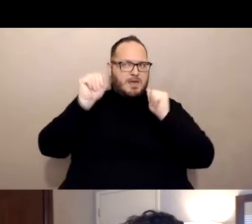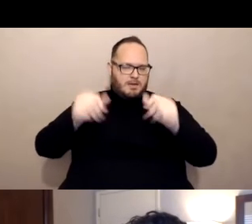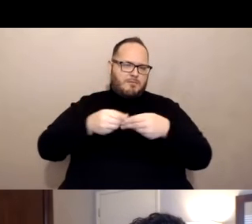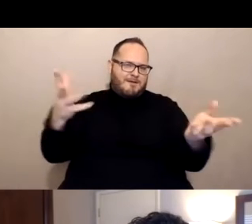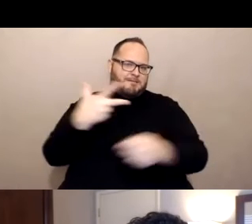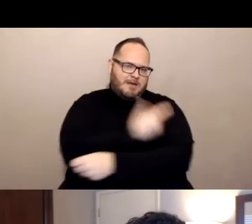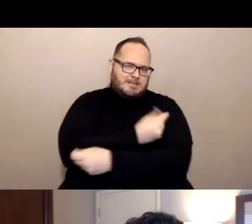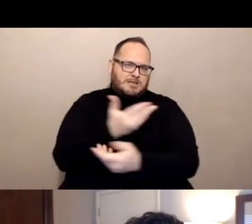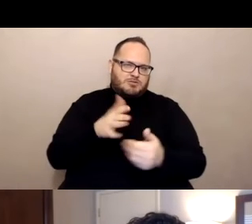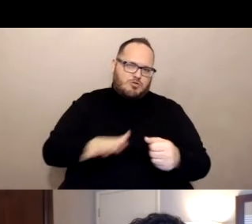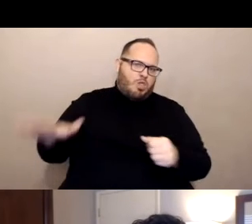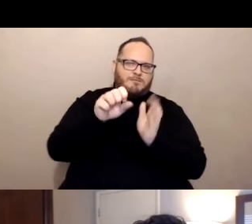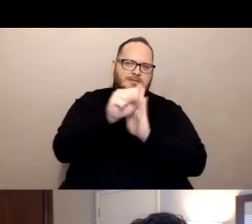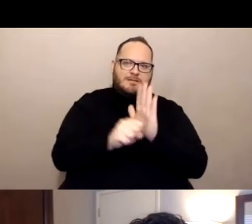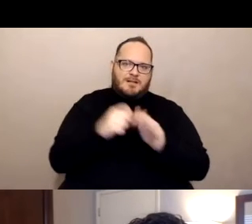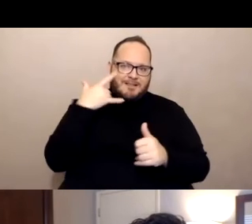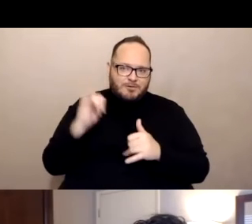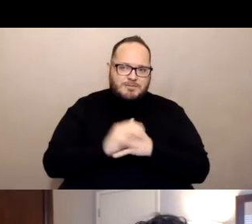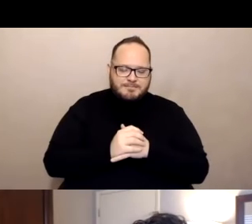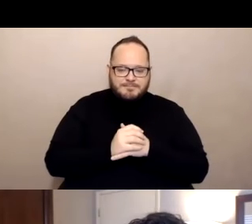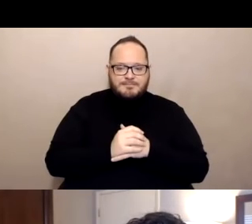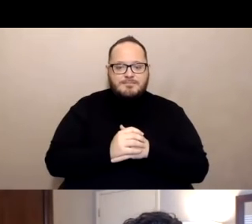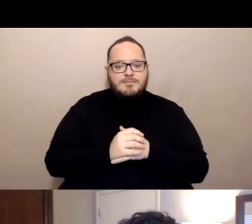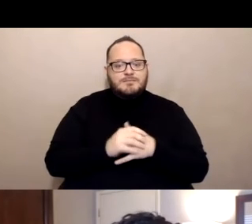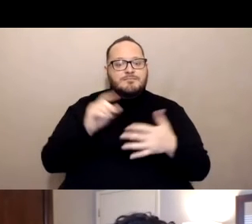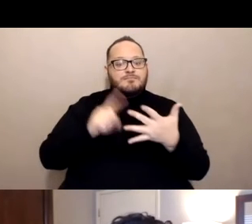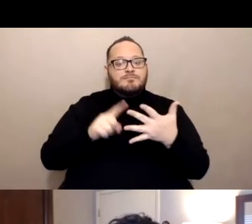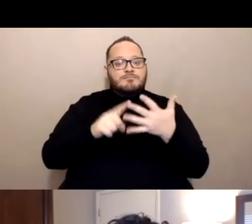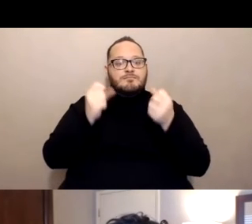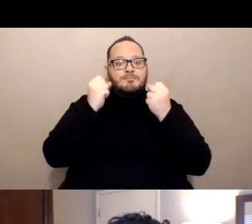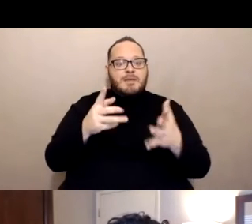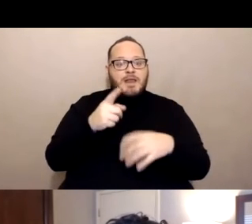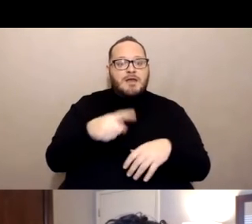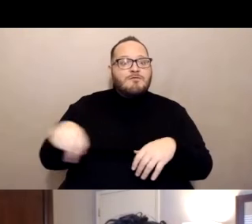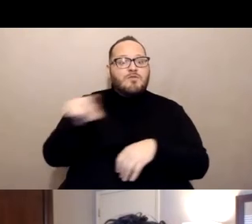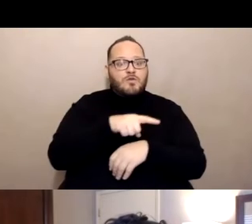We also, of course, many of you have been working closely with or been keeping up to date with what's happening